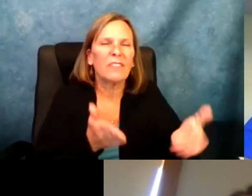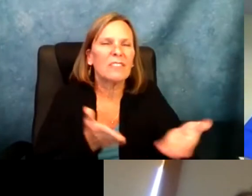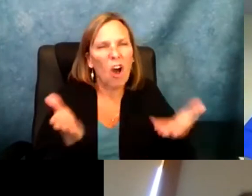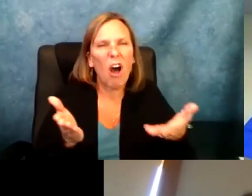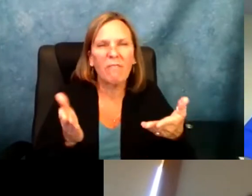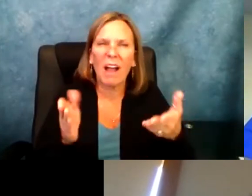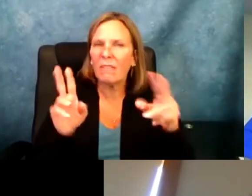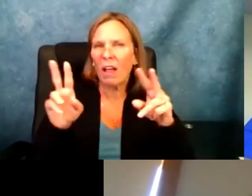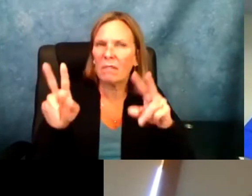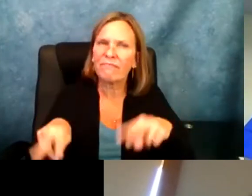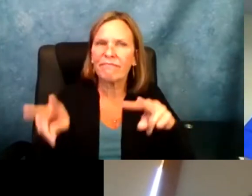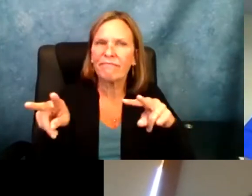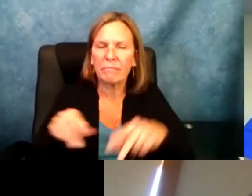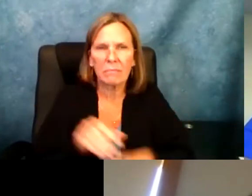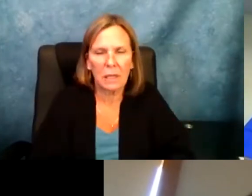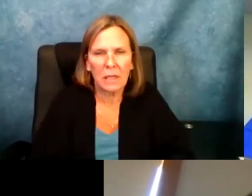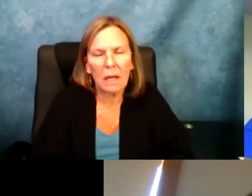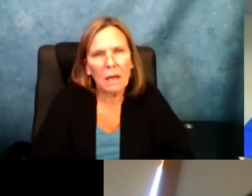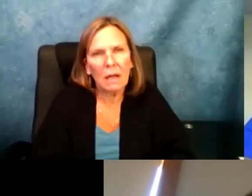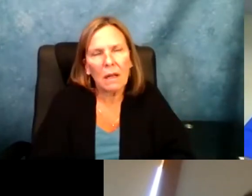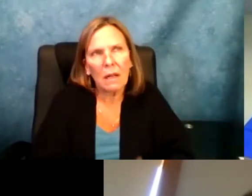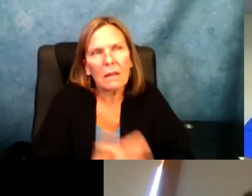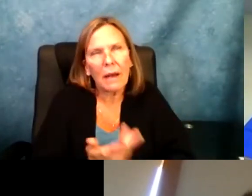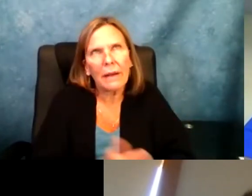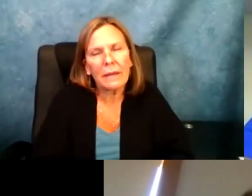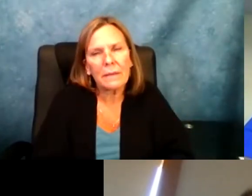is like services are offered